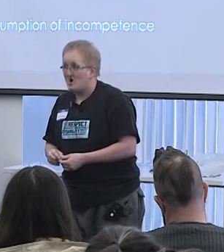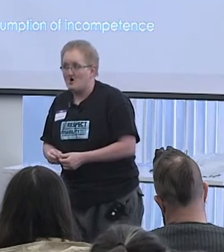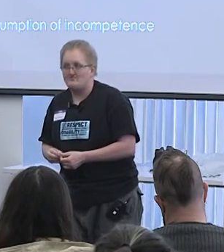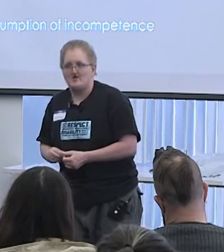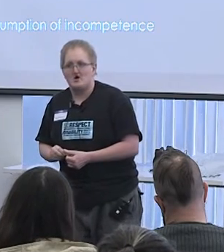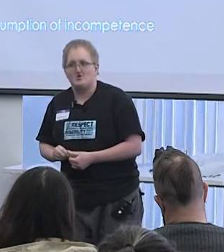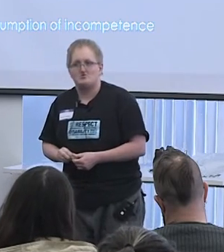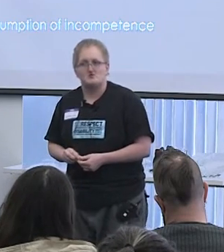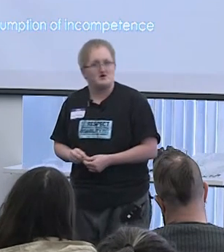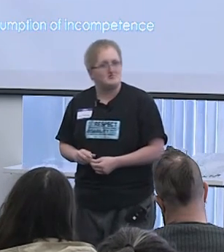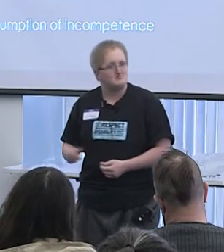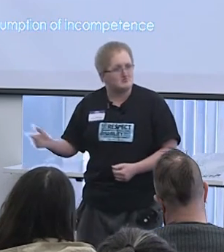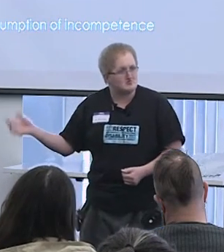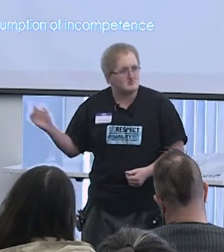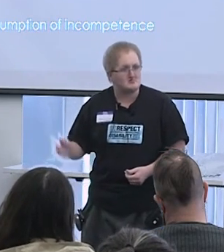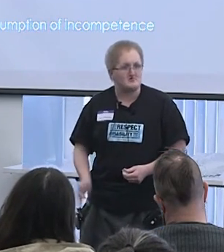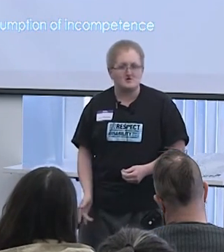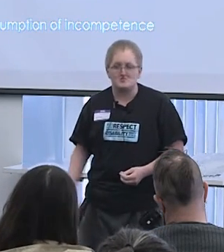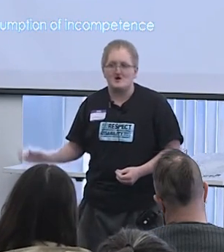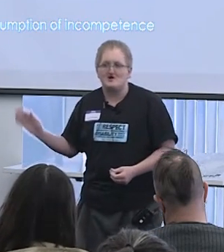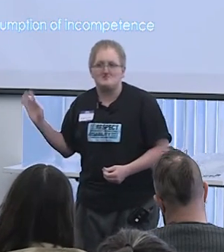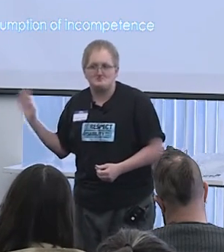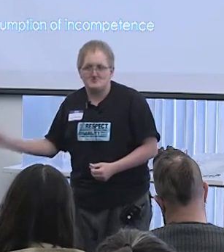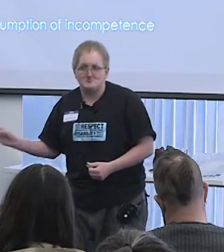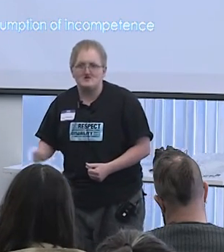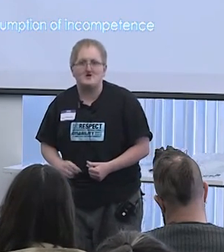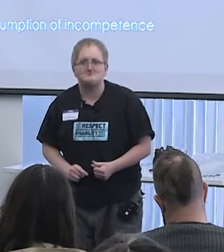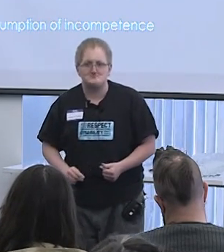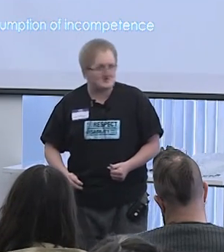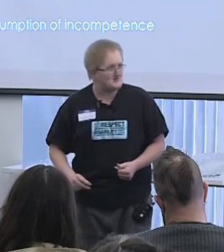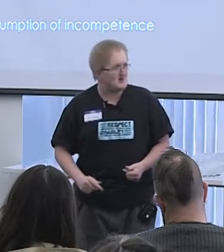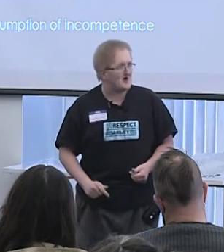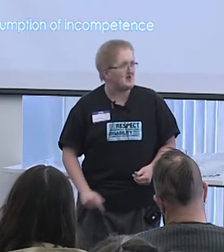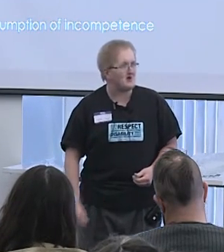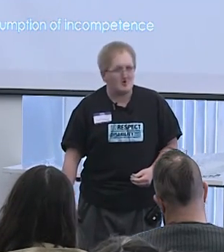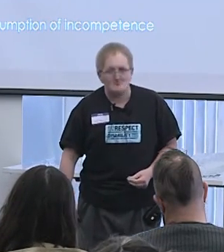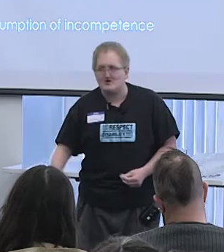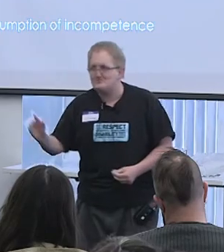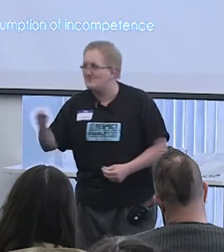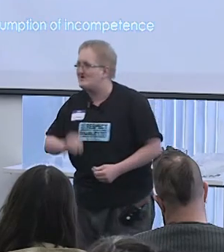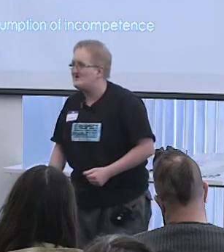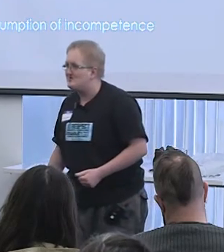And as you will see later I distinctly object to that and I hope everybody here